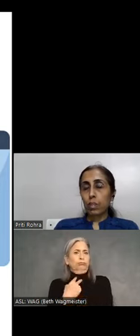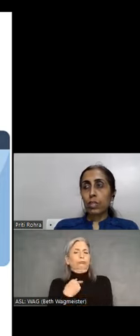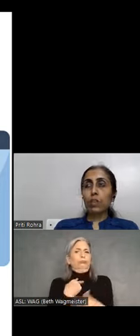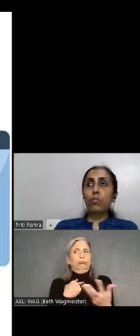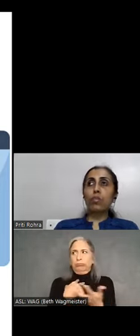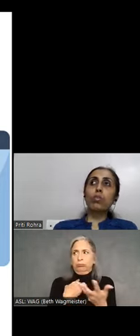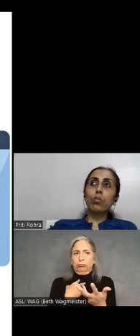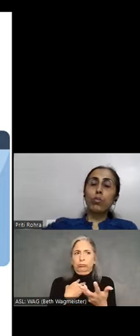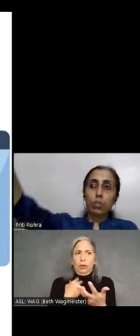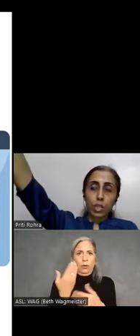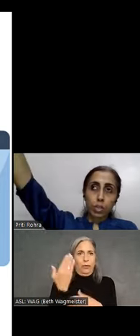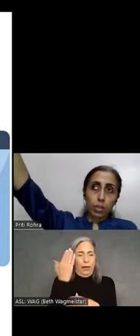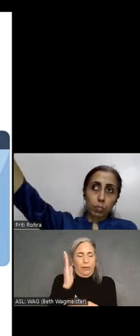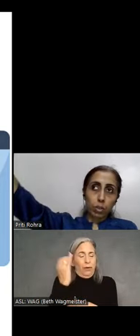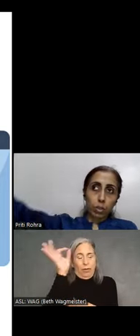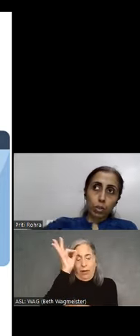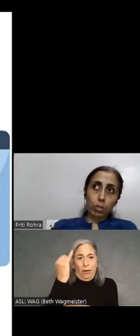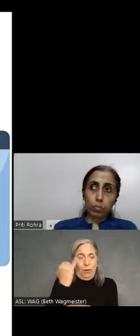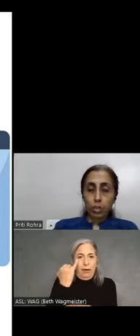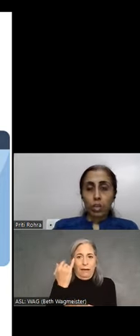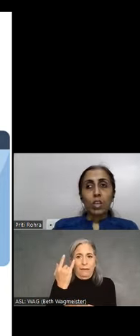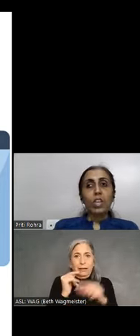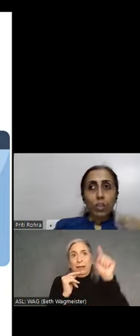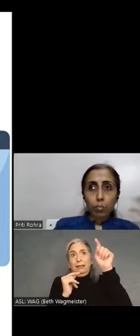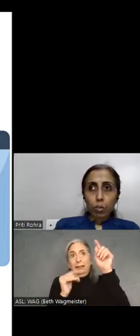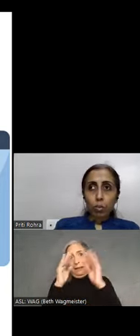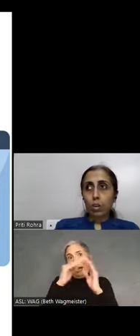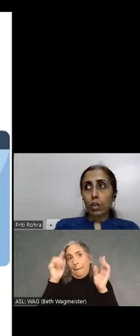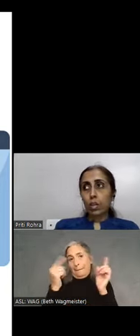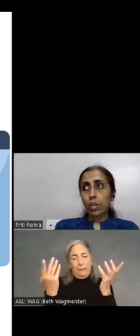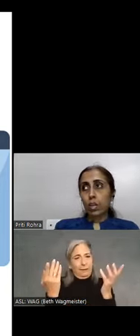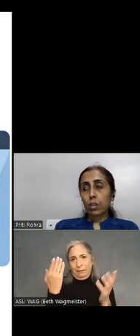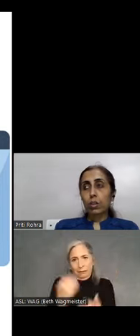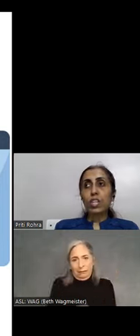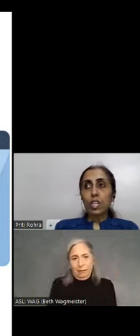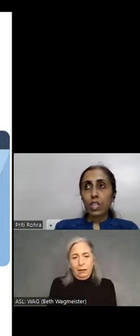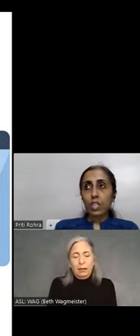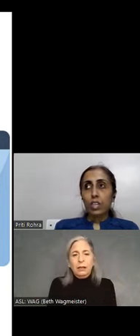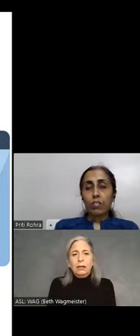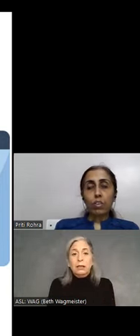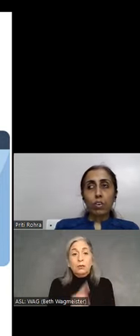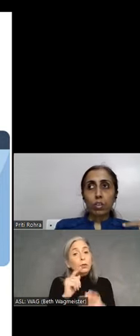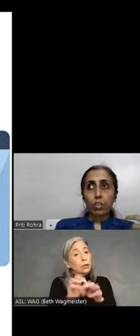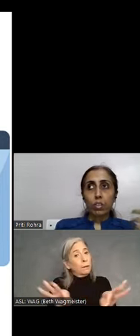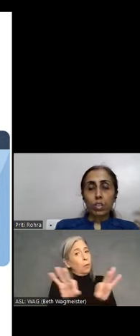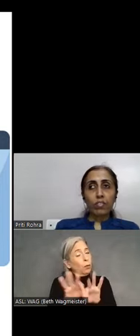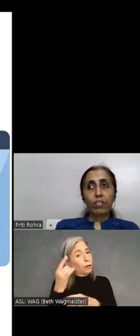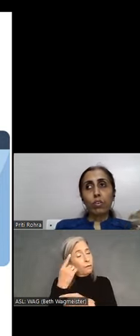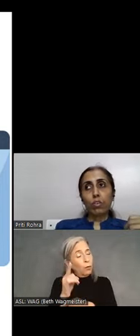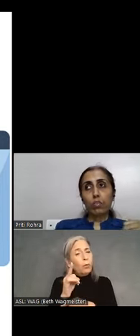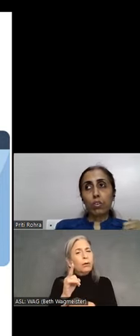because they will not know the error has appeared at the top. Even more critical for stuff or for